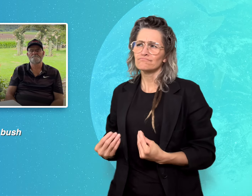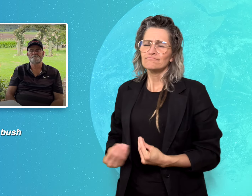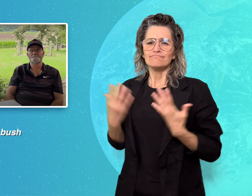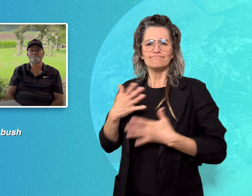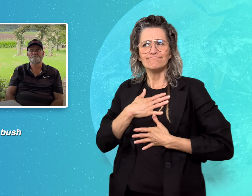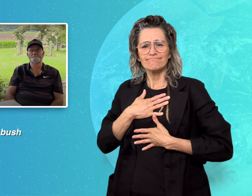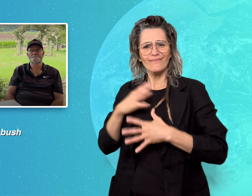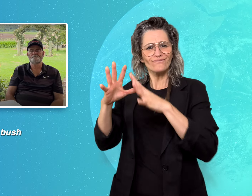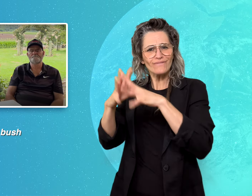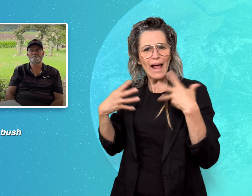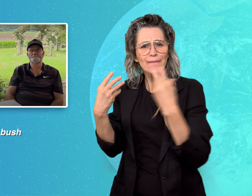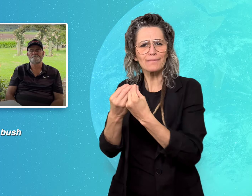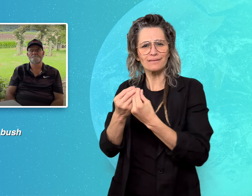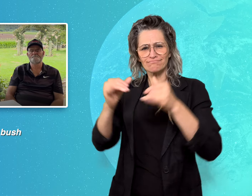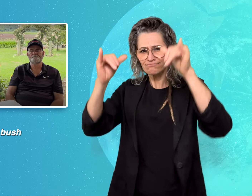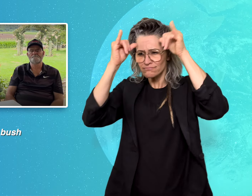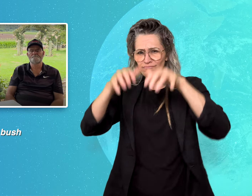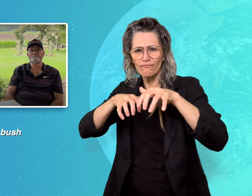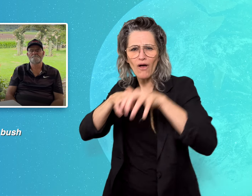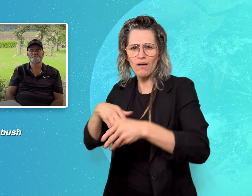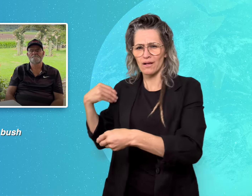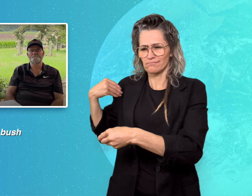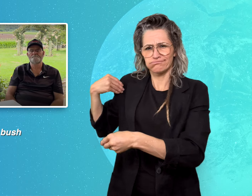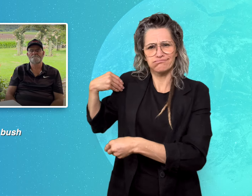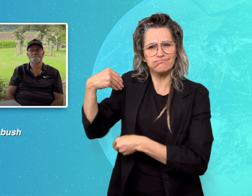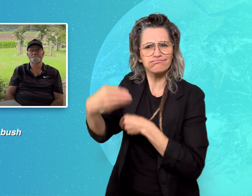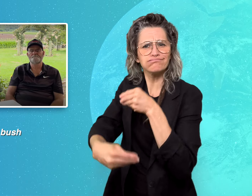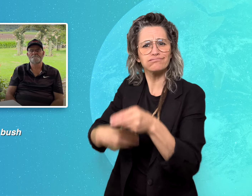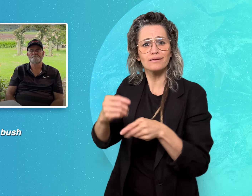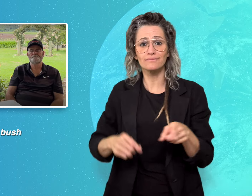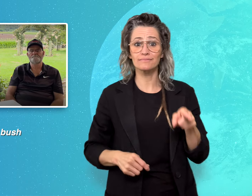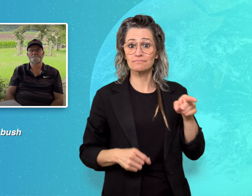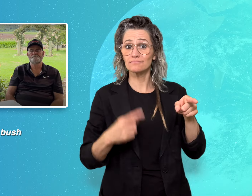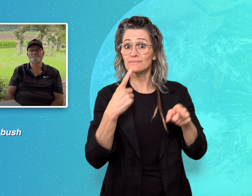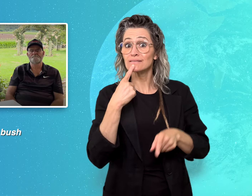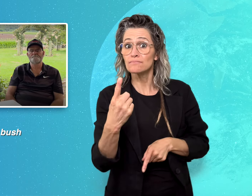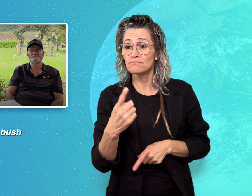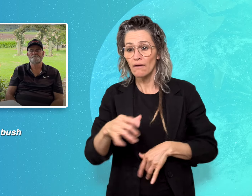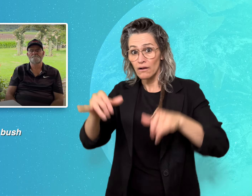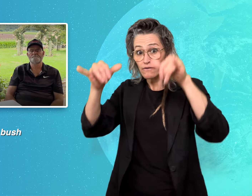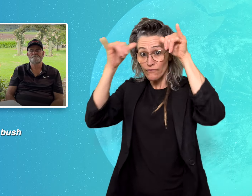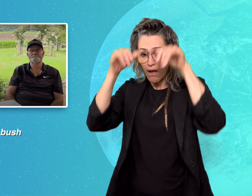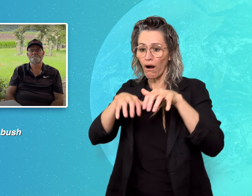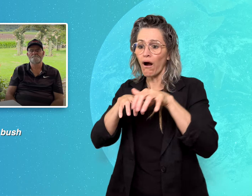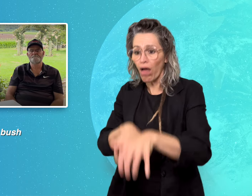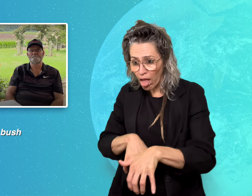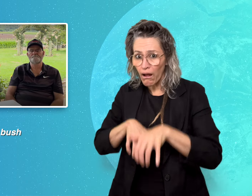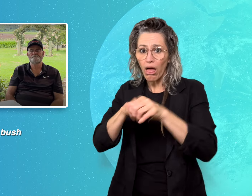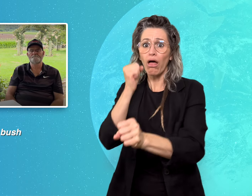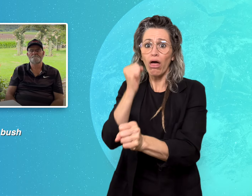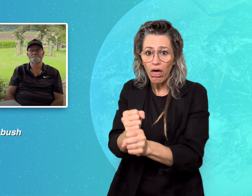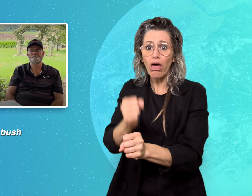For Chris, farming isn’t just a job, but a part of who he is.